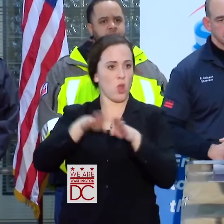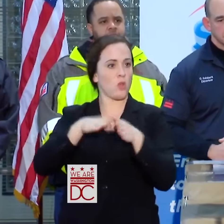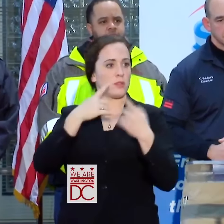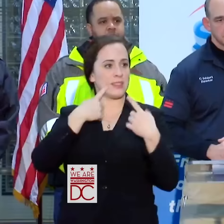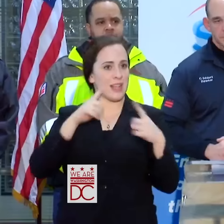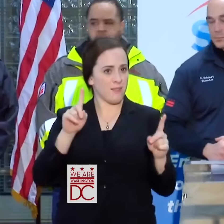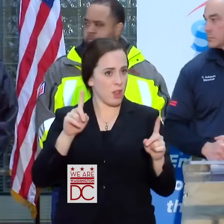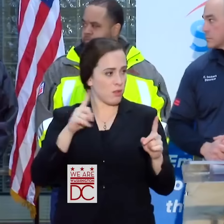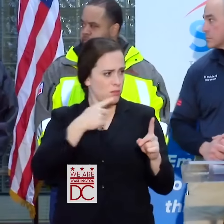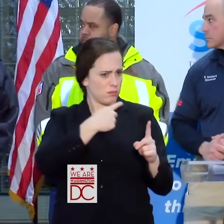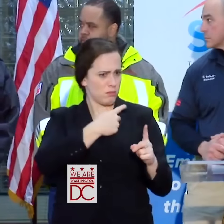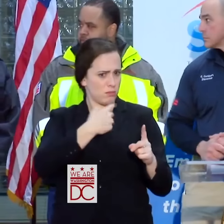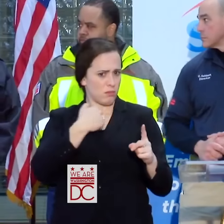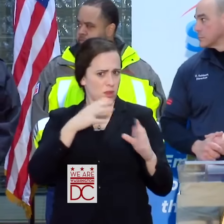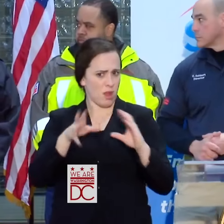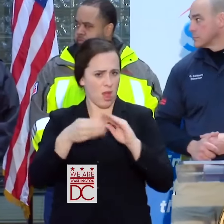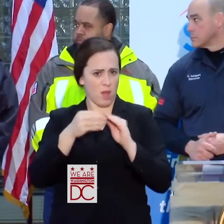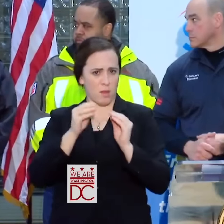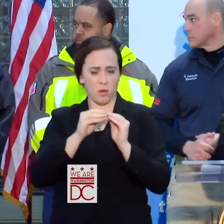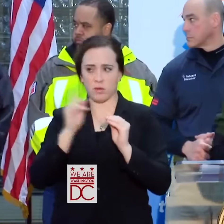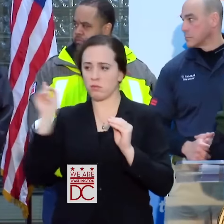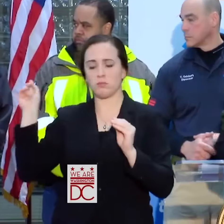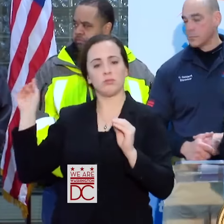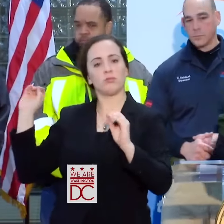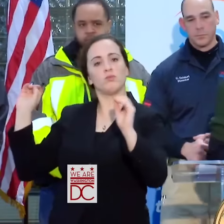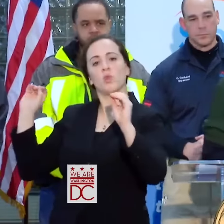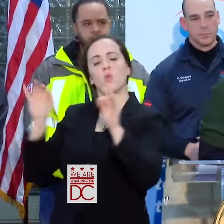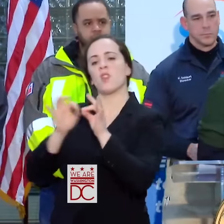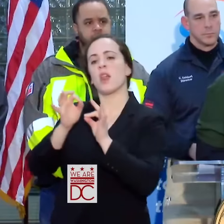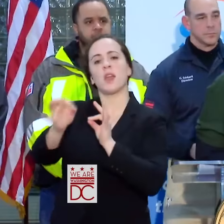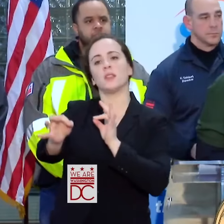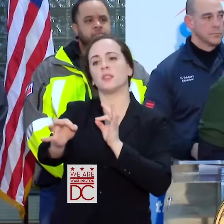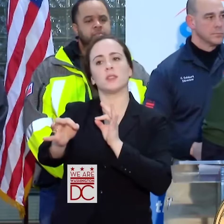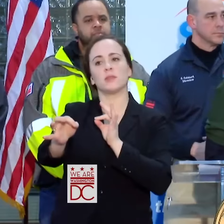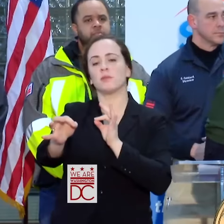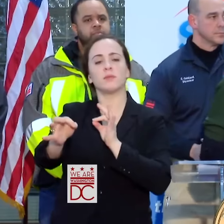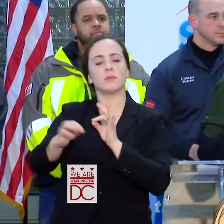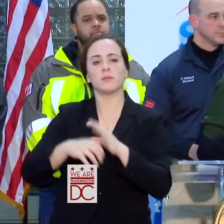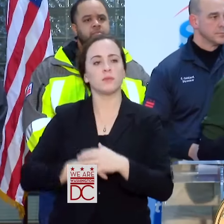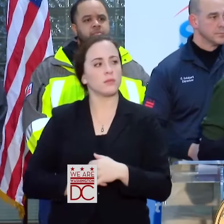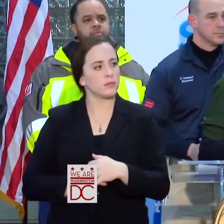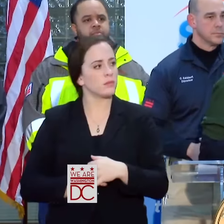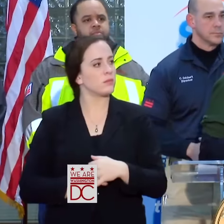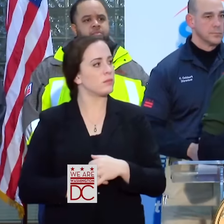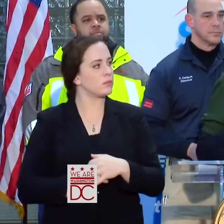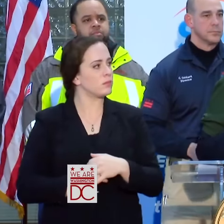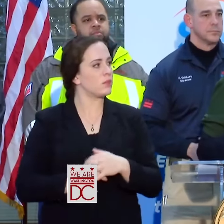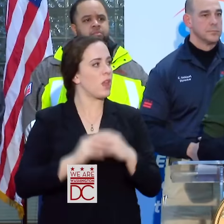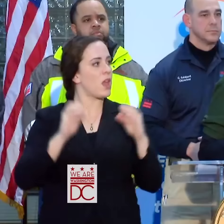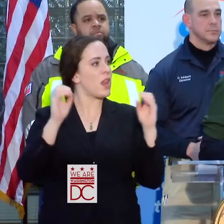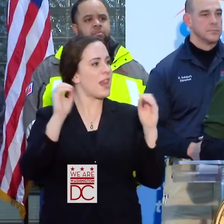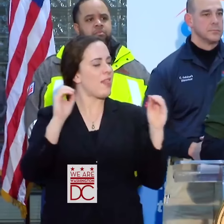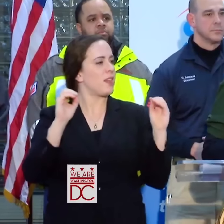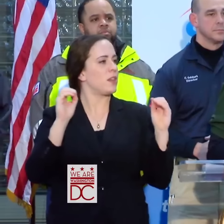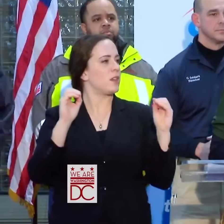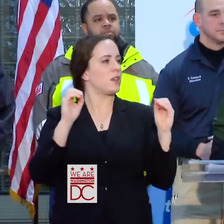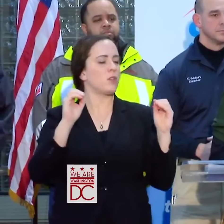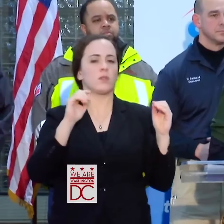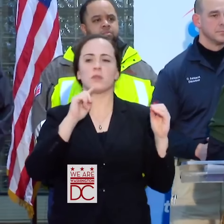I DON'T KNOW IF YOU HAVE ANYTHING TO ADD, KAREEM. NO DELAYS. I WOULD SAY NOTHING NOTABLE TO REPORT NOW.